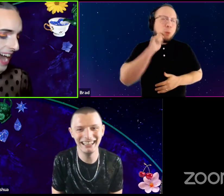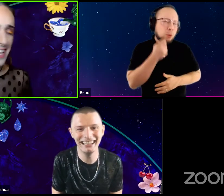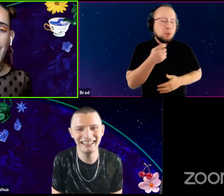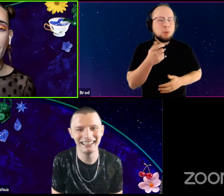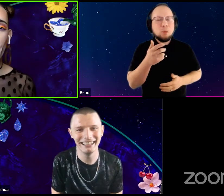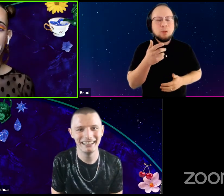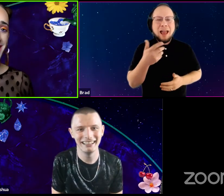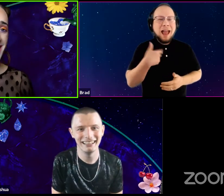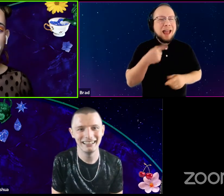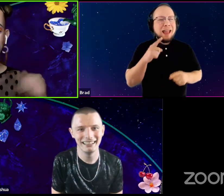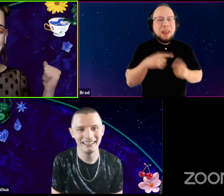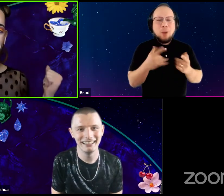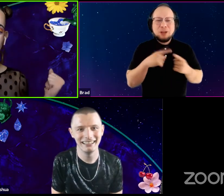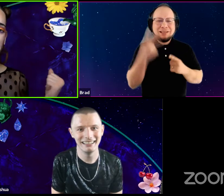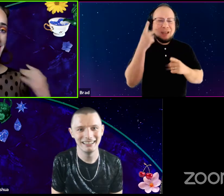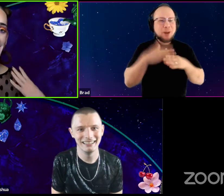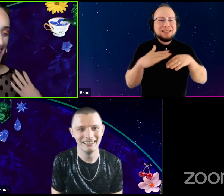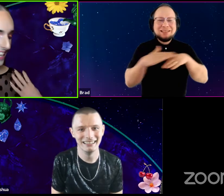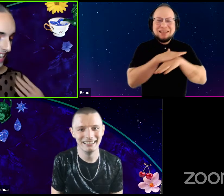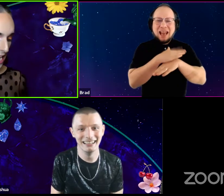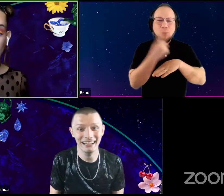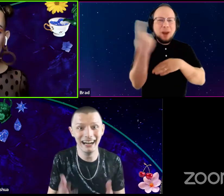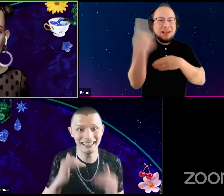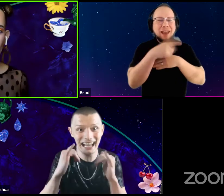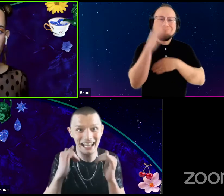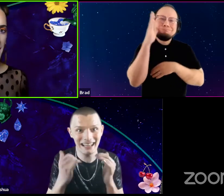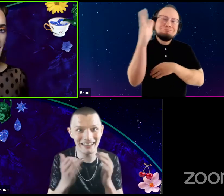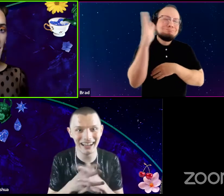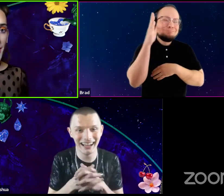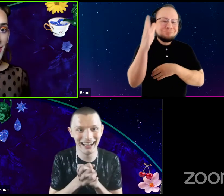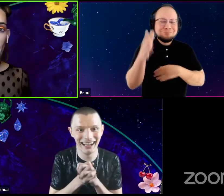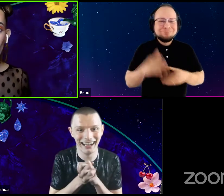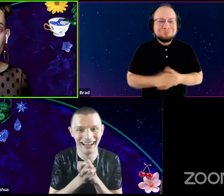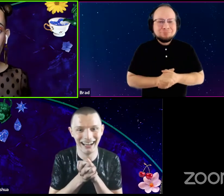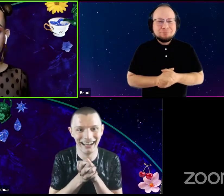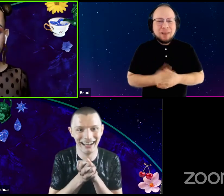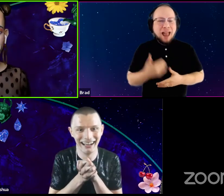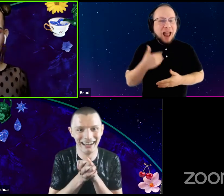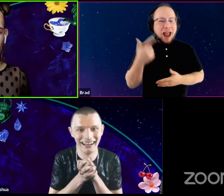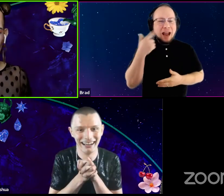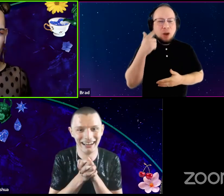I can't wait to see you on stage one day. I know y'all won an award right,